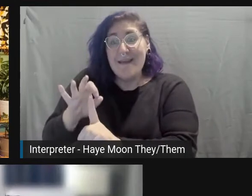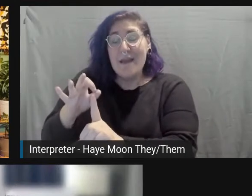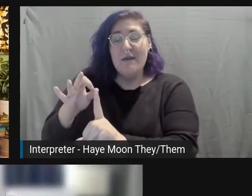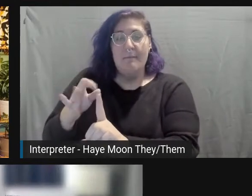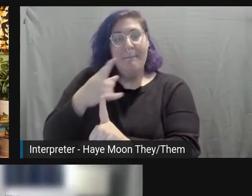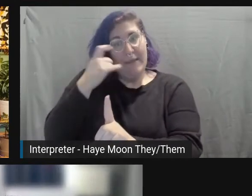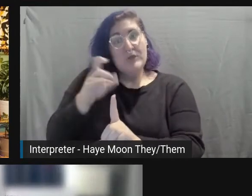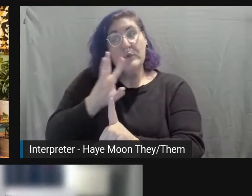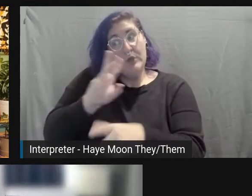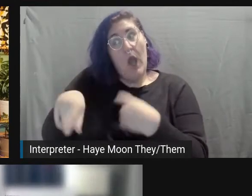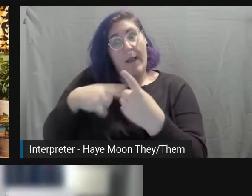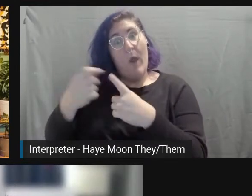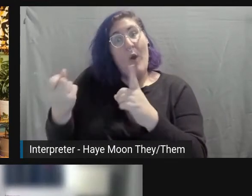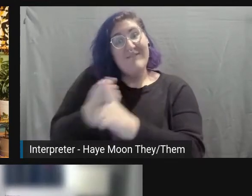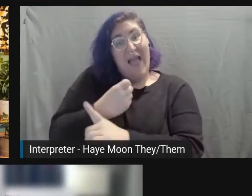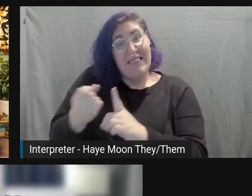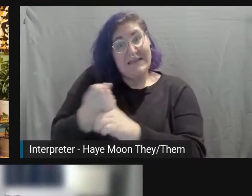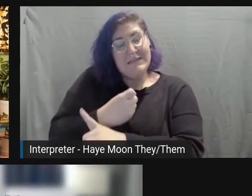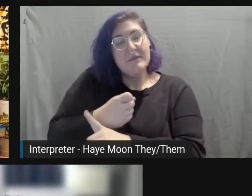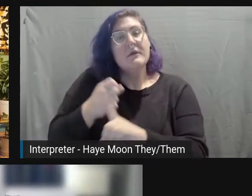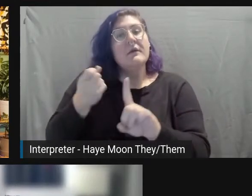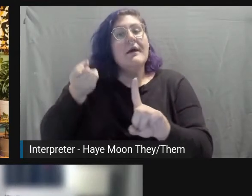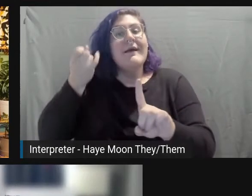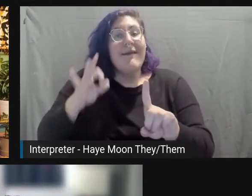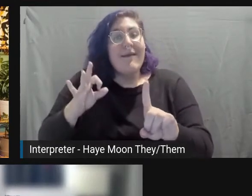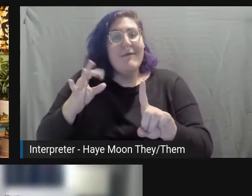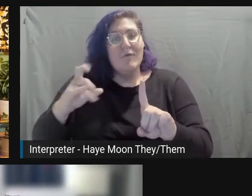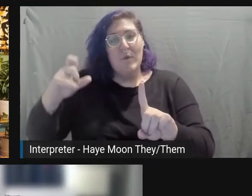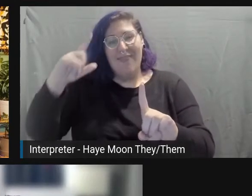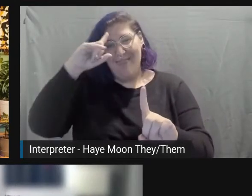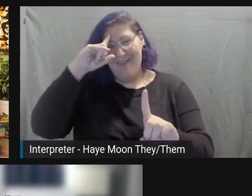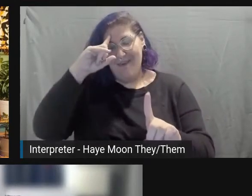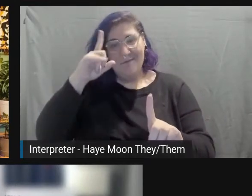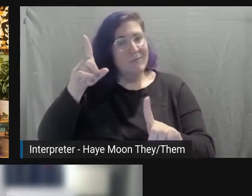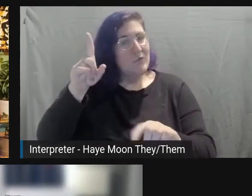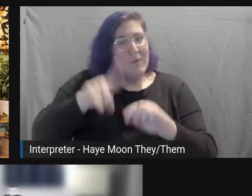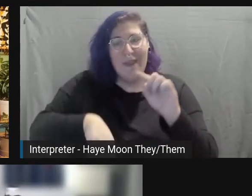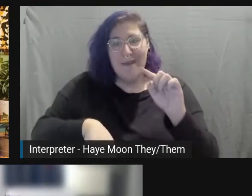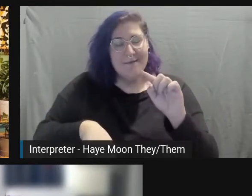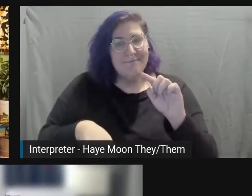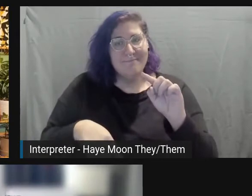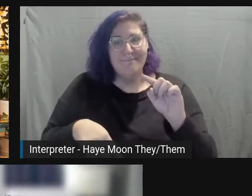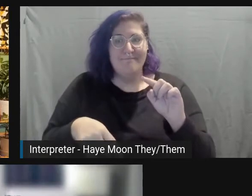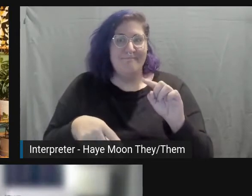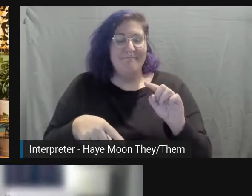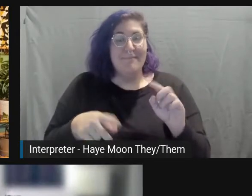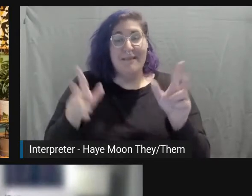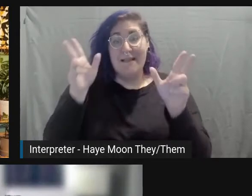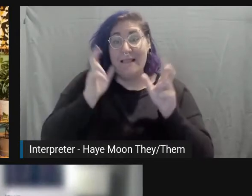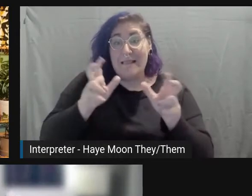If you feel like you're not able to listen to this,